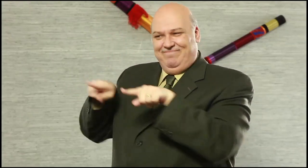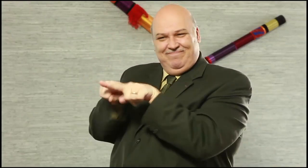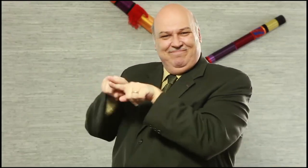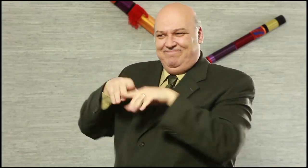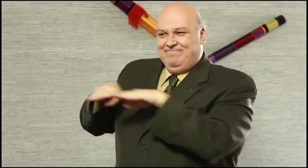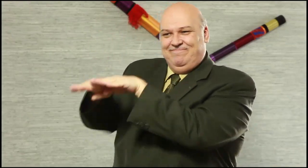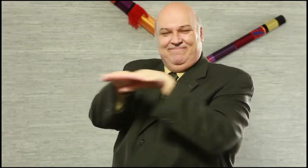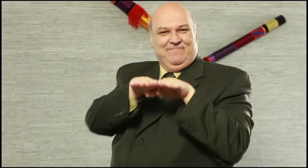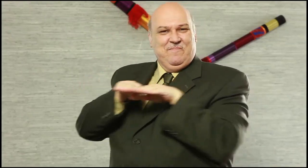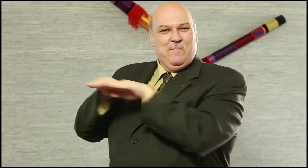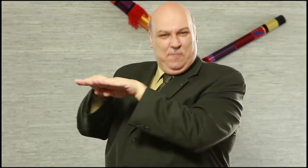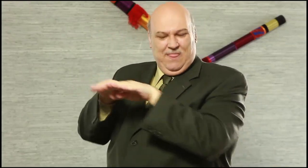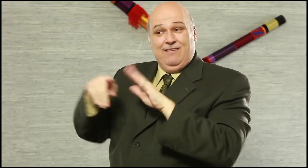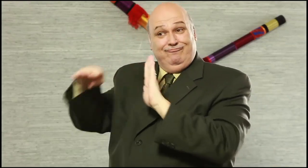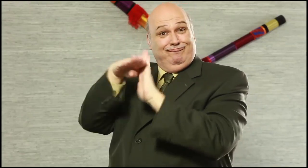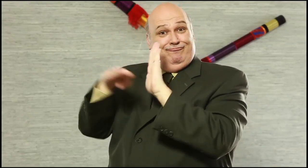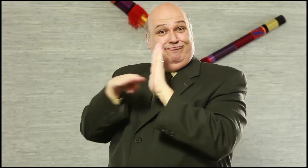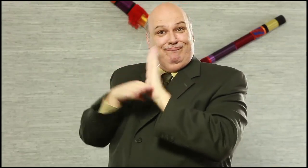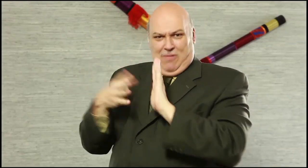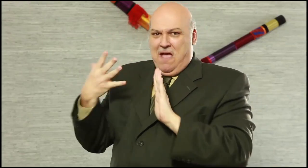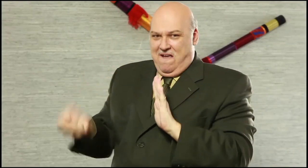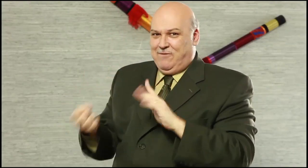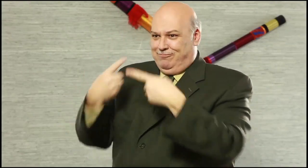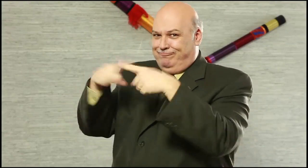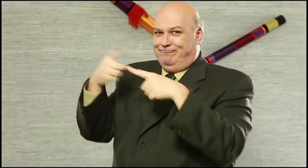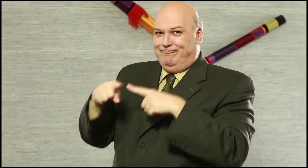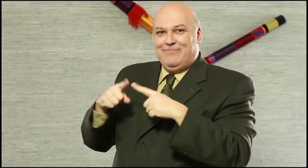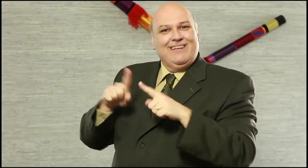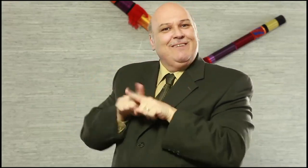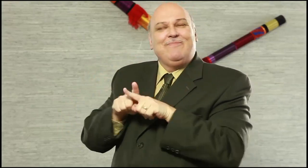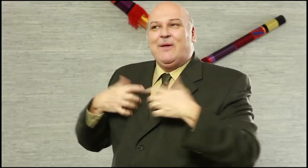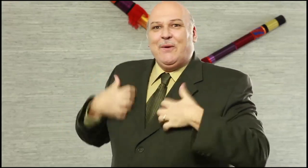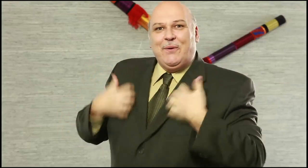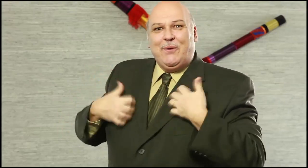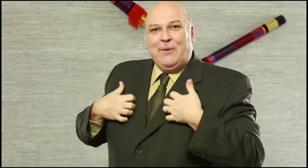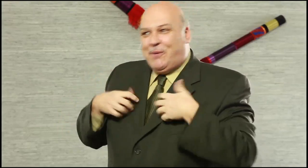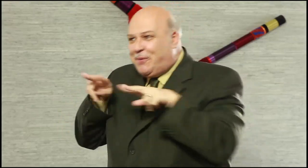When you have free time, we invite you